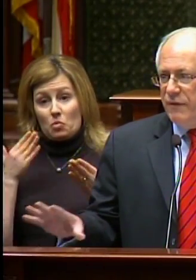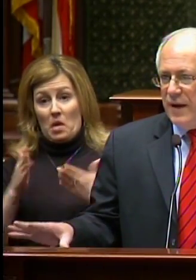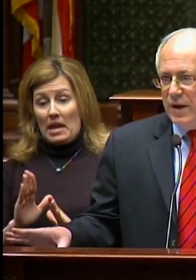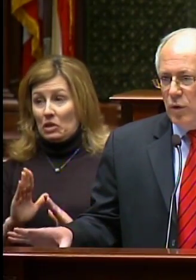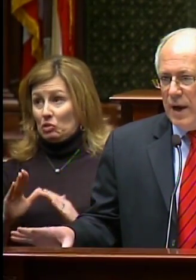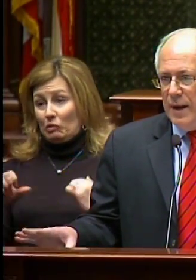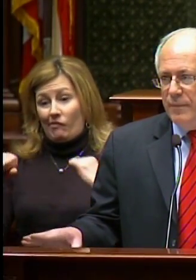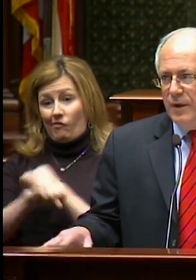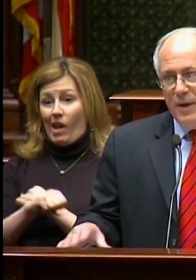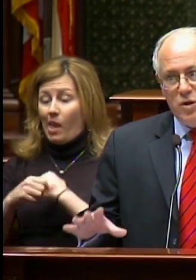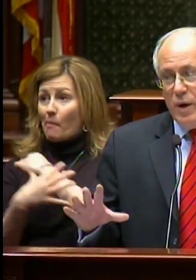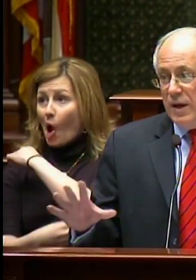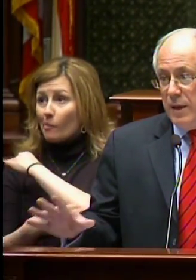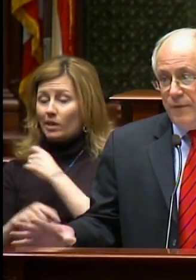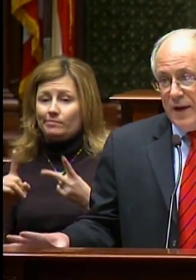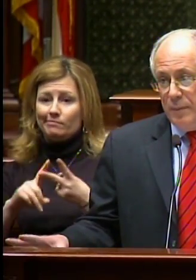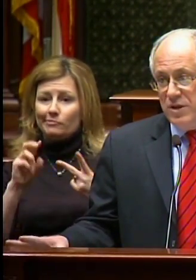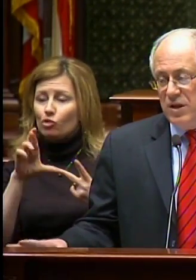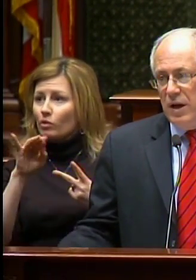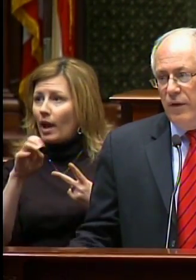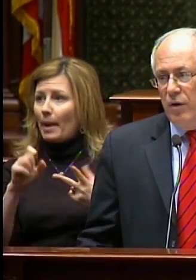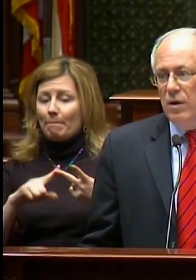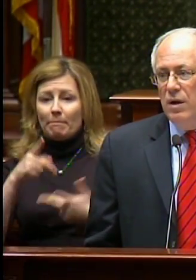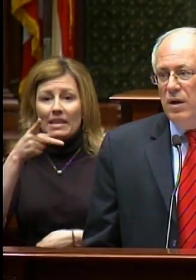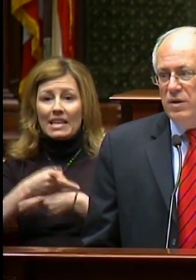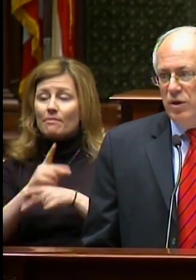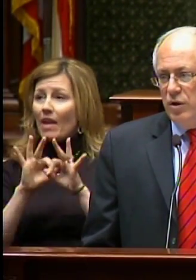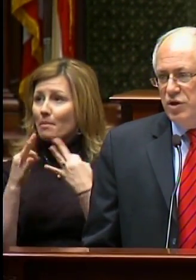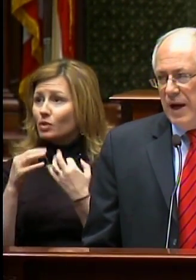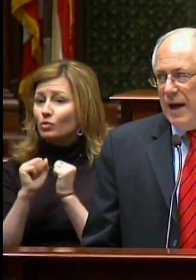to fight crime, the best way to keep families together, is a good job.